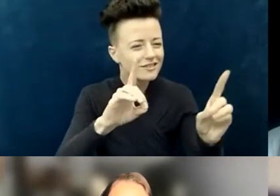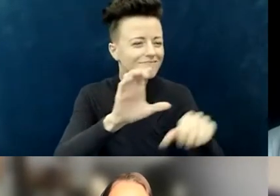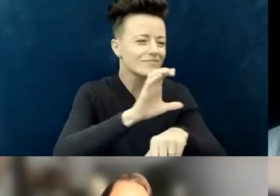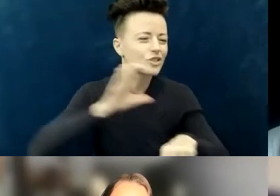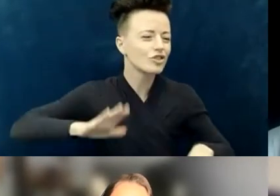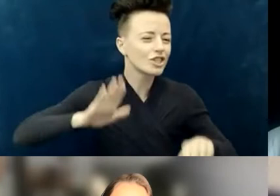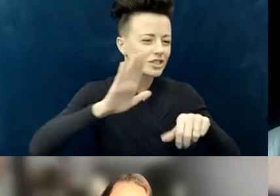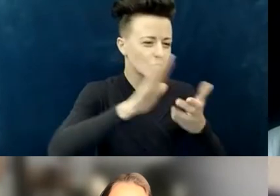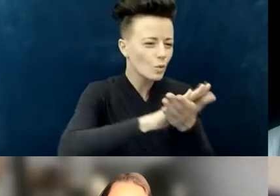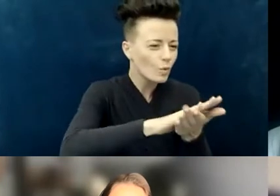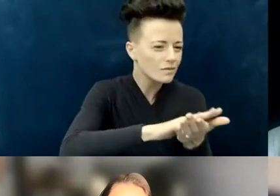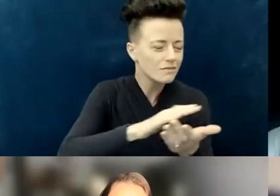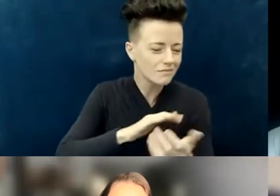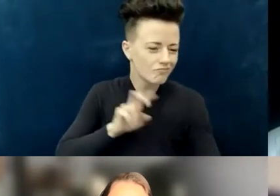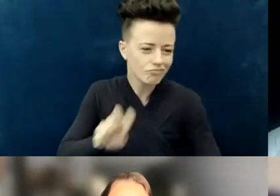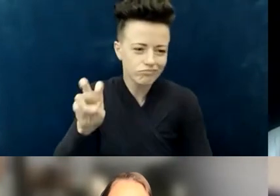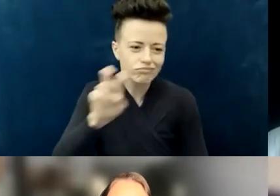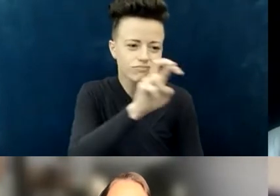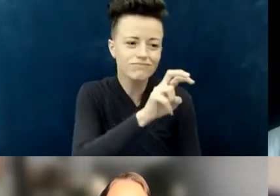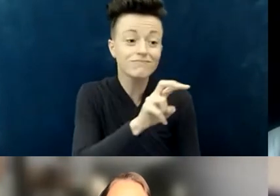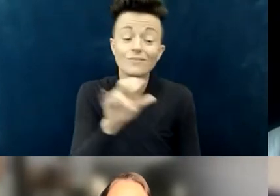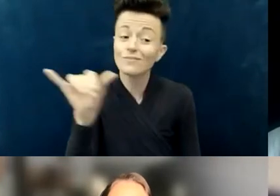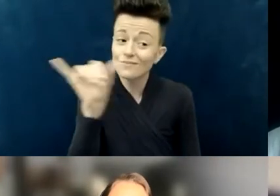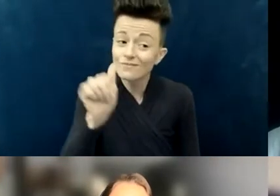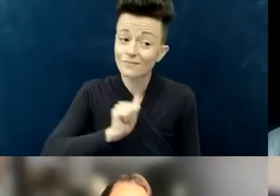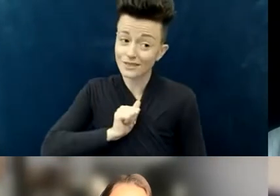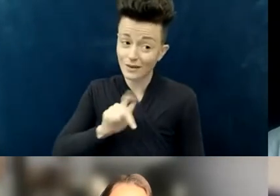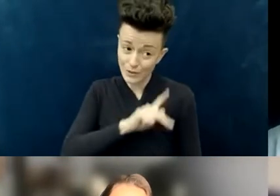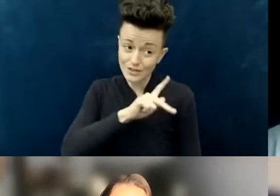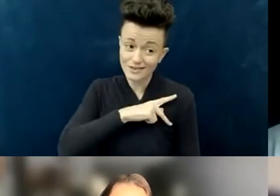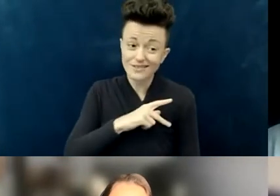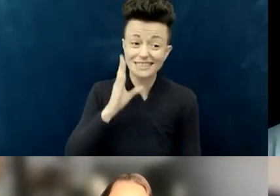I've also encountered it personally and had those experiences of someone praying for me